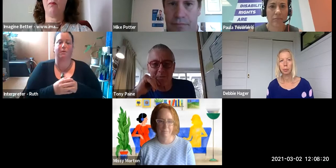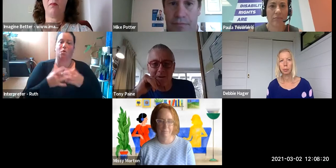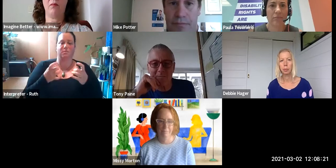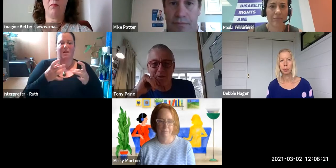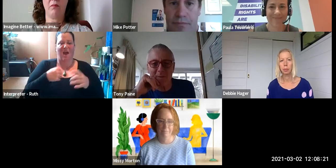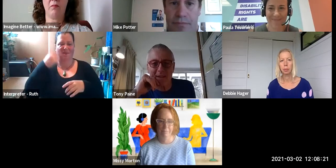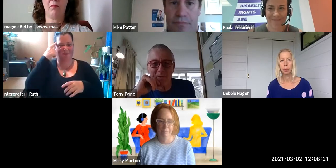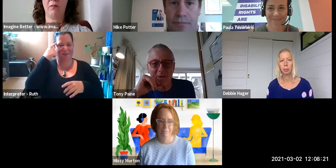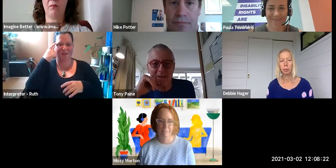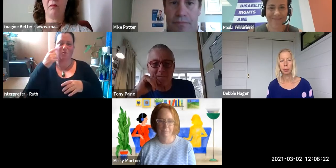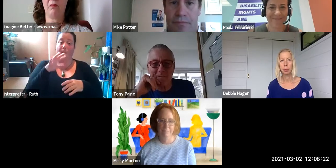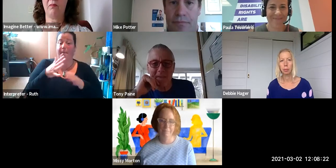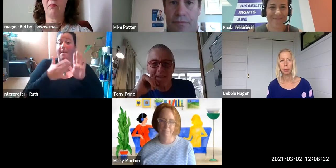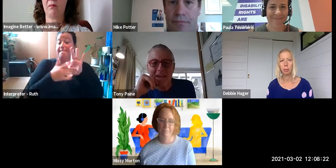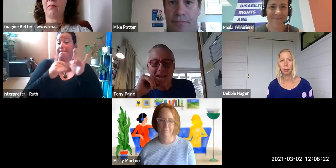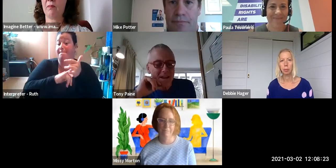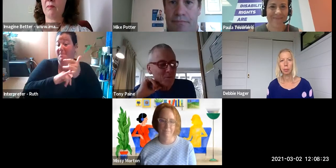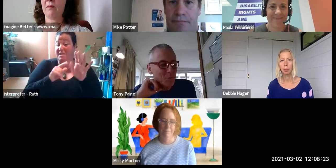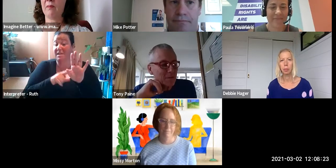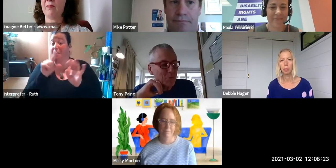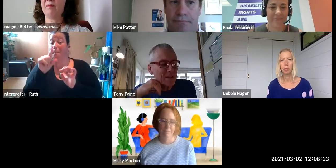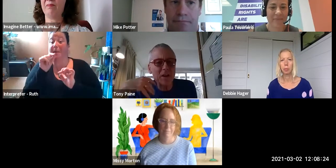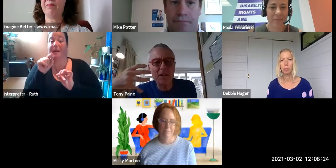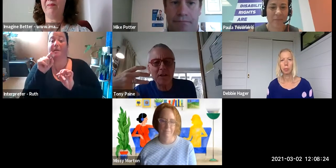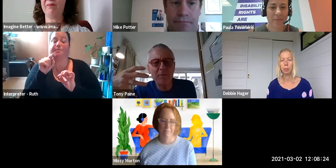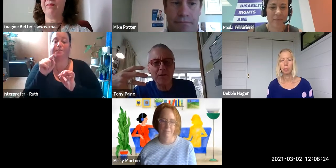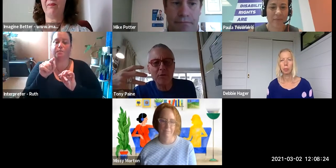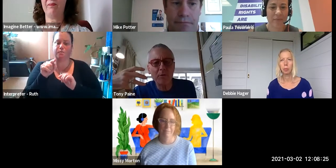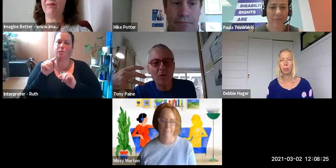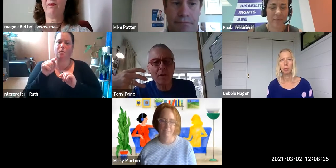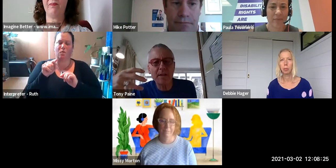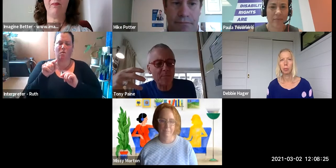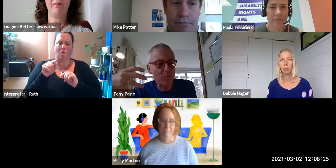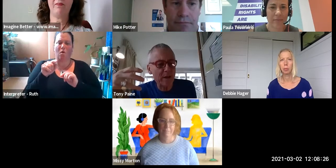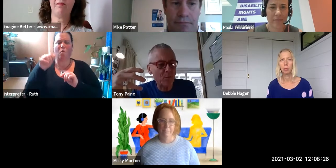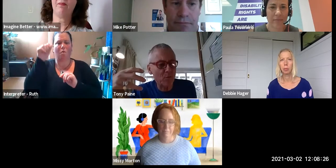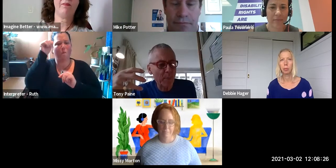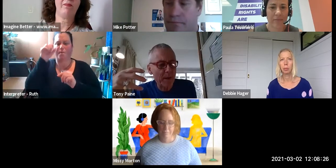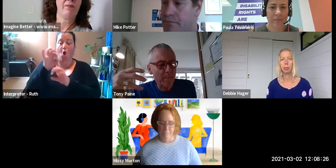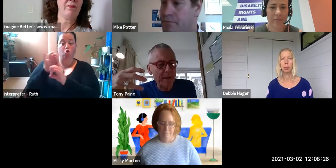So I'll come to you Missy first: what is the idea for you of non-disabled people being